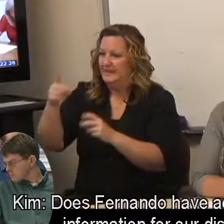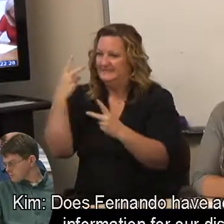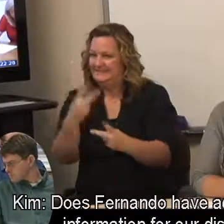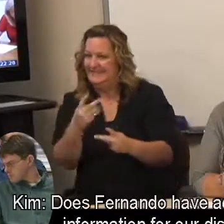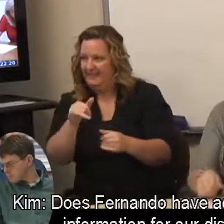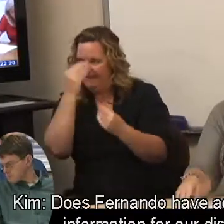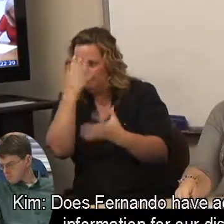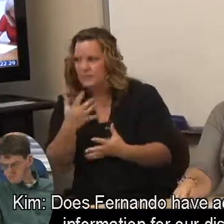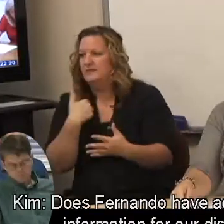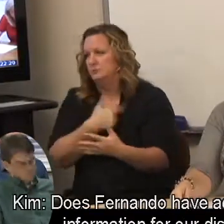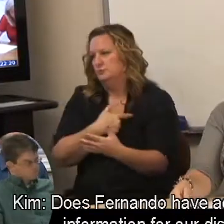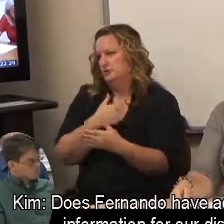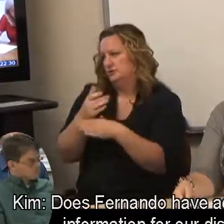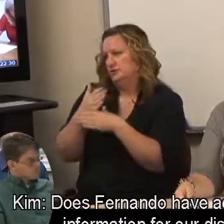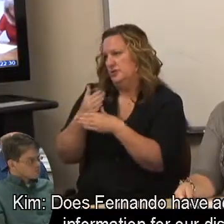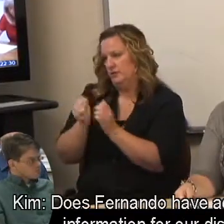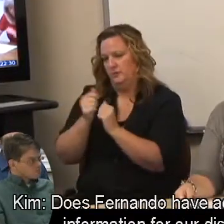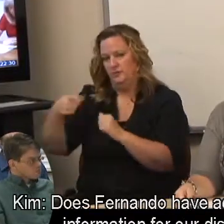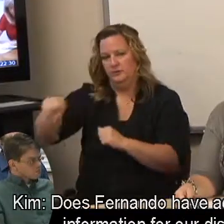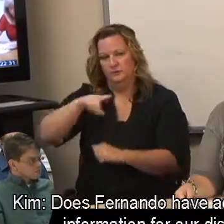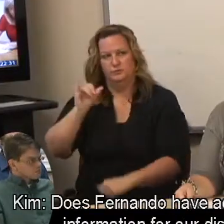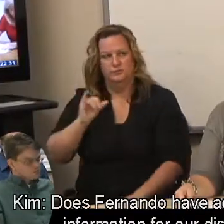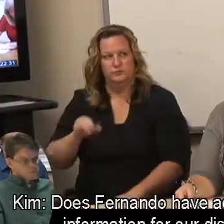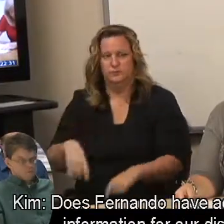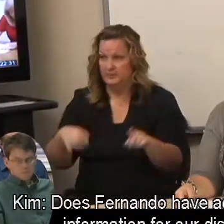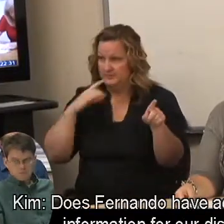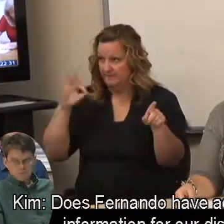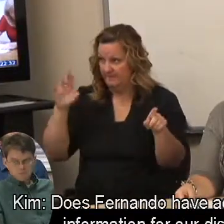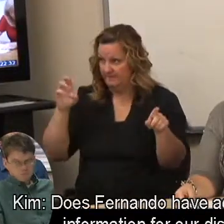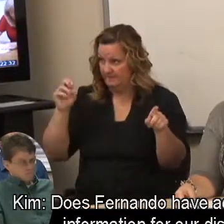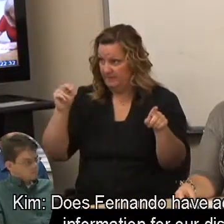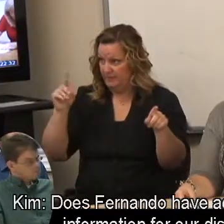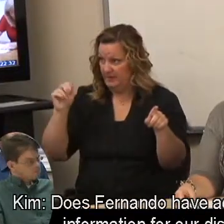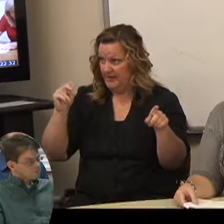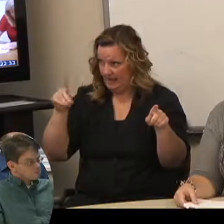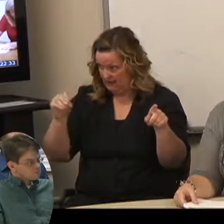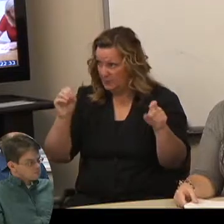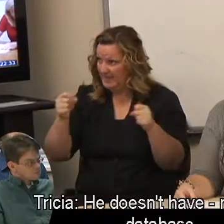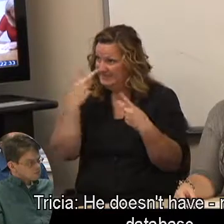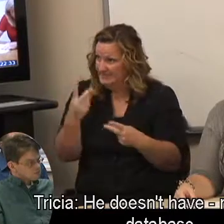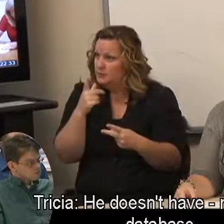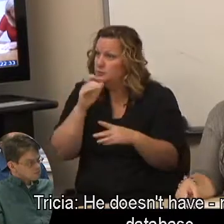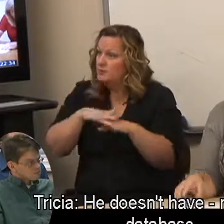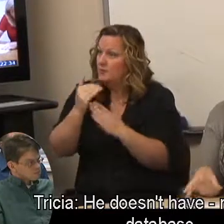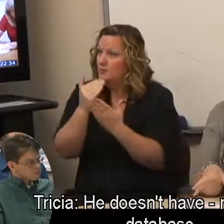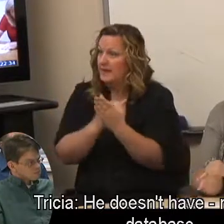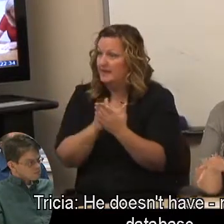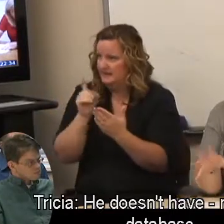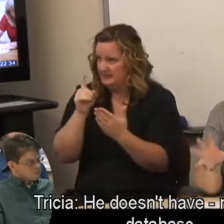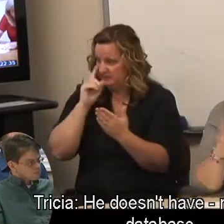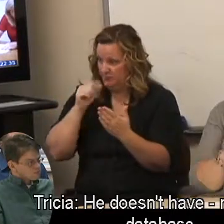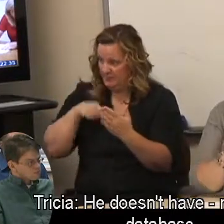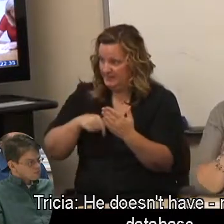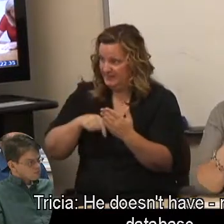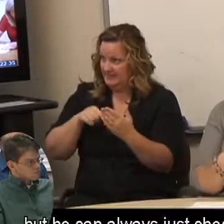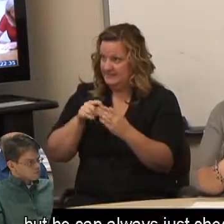Kim: Does Fernando have access to that information for our district? Tricia: He doesn't have - not for the database,